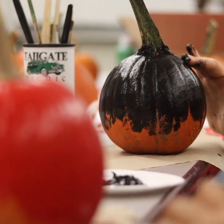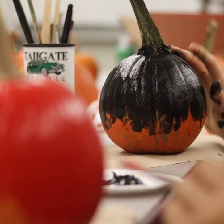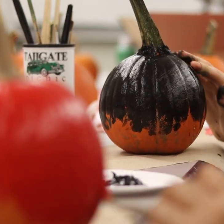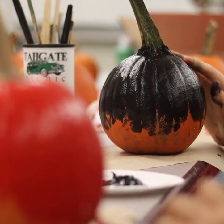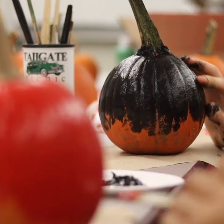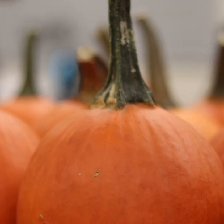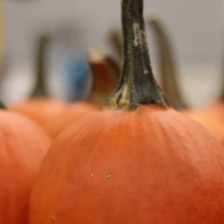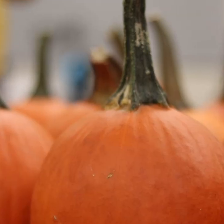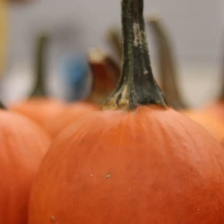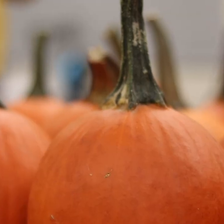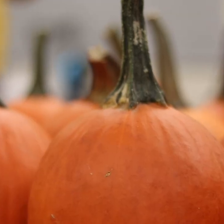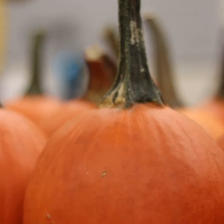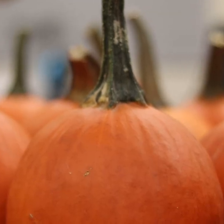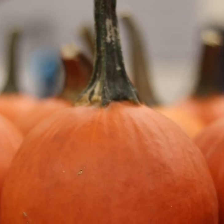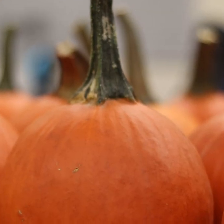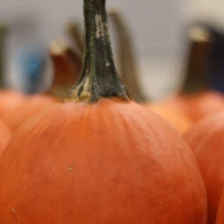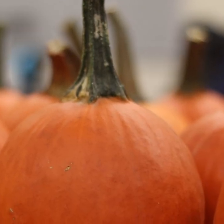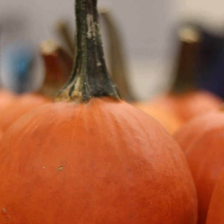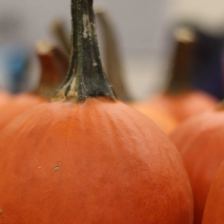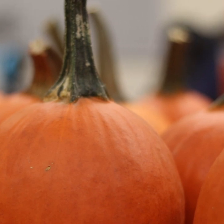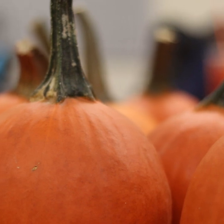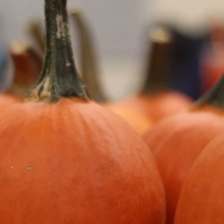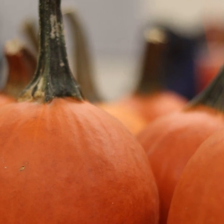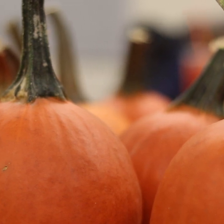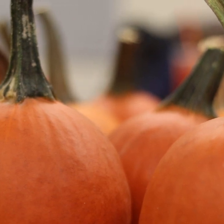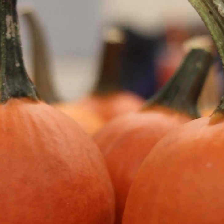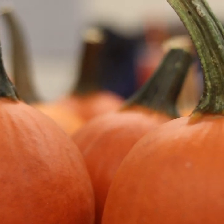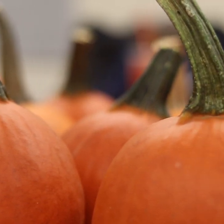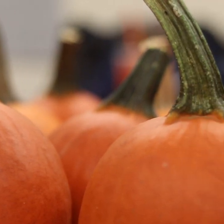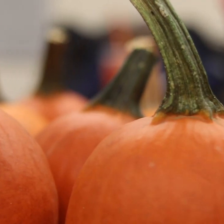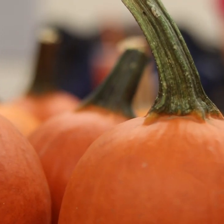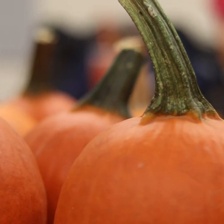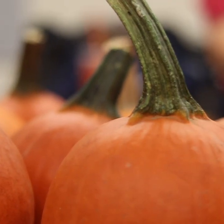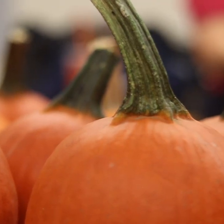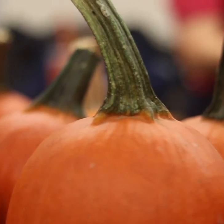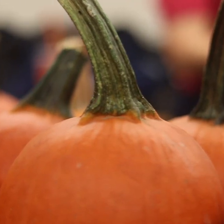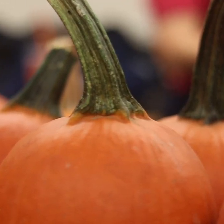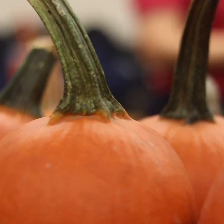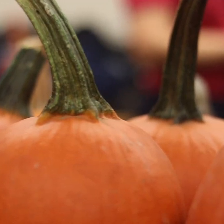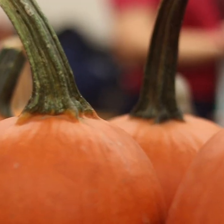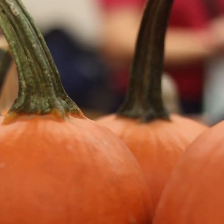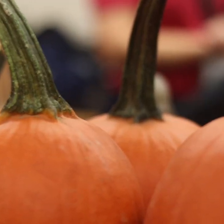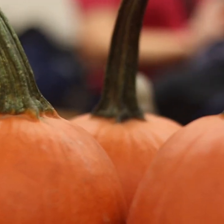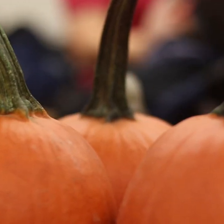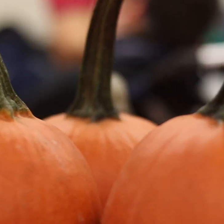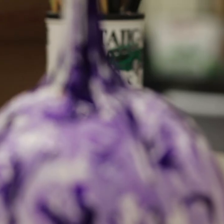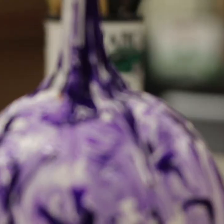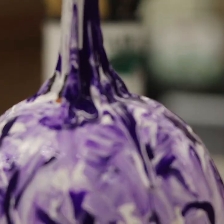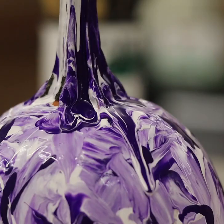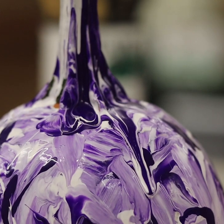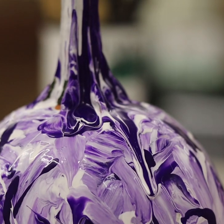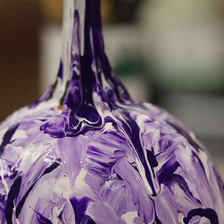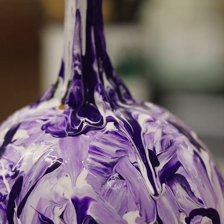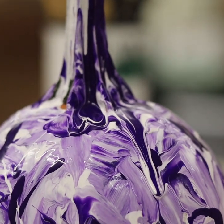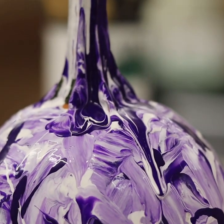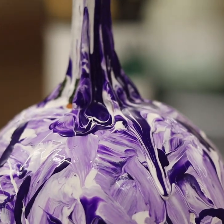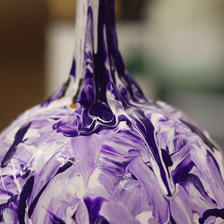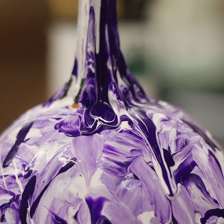I met a married couple from Scotland who had this practice of Paganism,